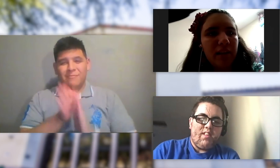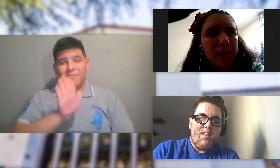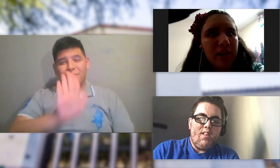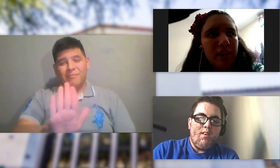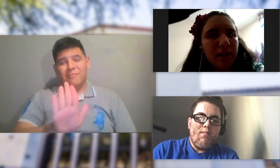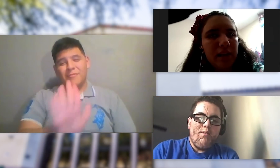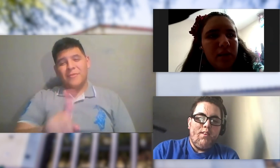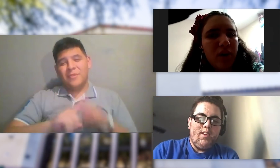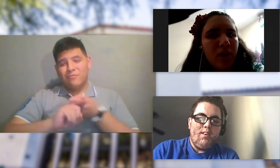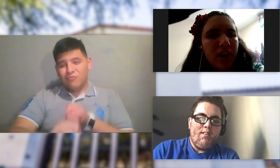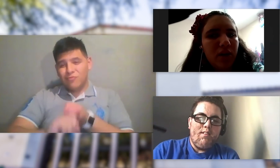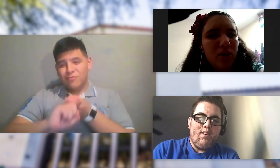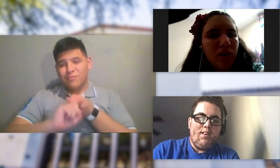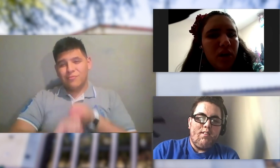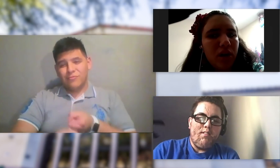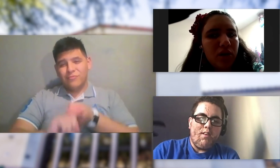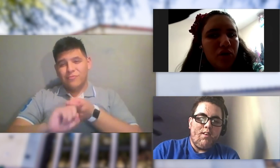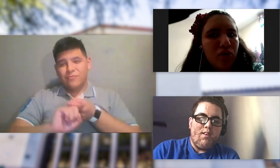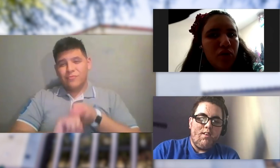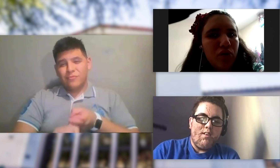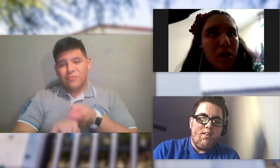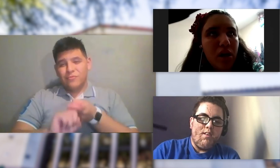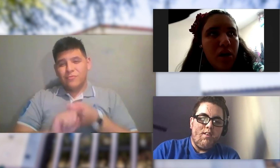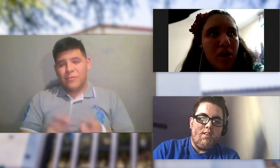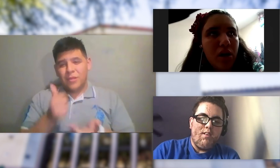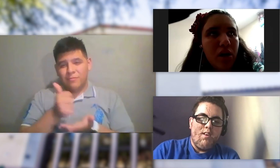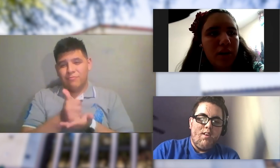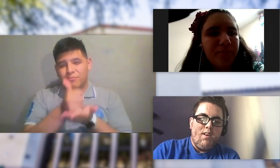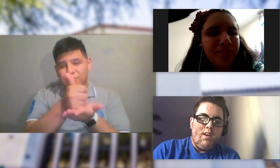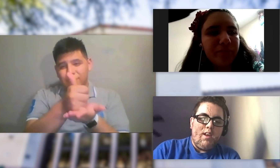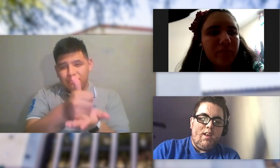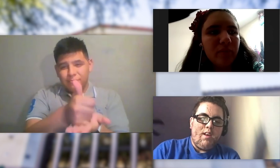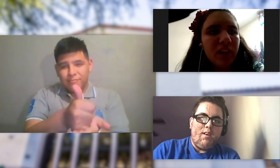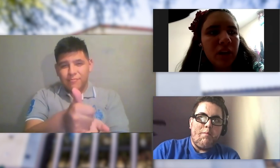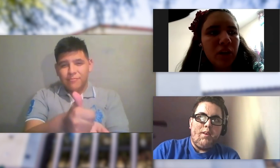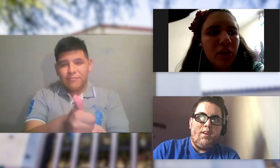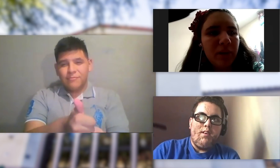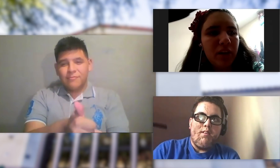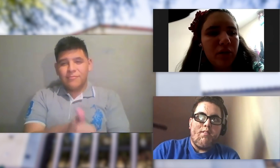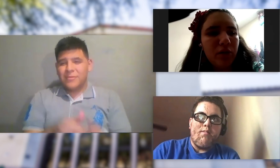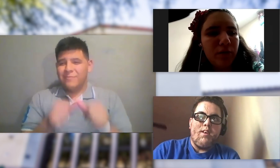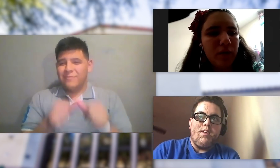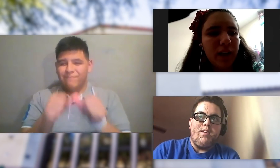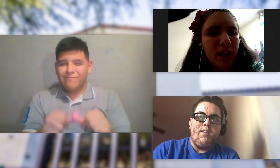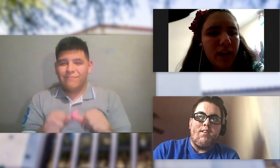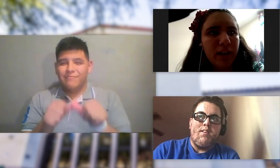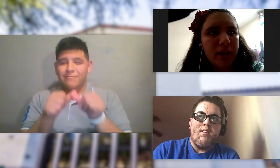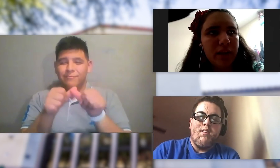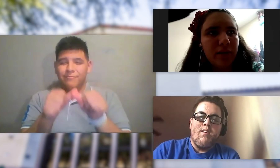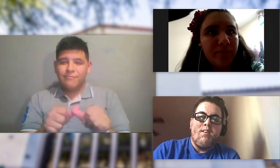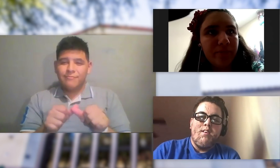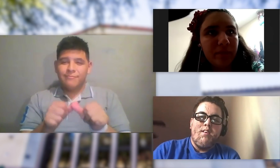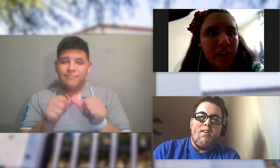WHEN YOU'RE NOT STRONG AND I'LL BE YOUR FRIEND